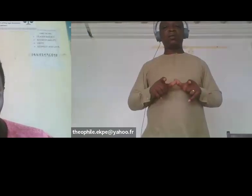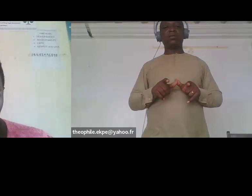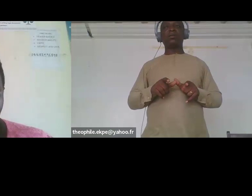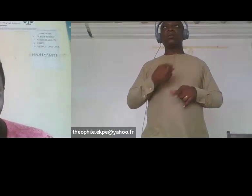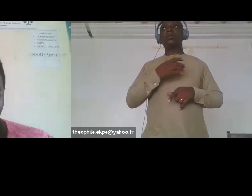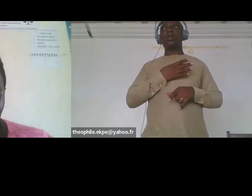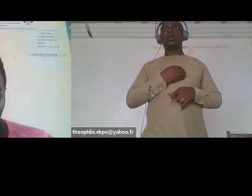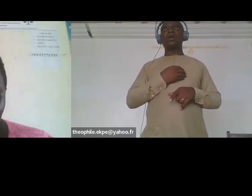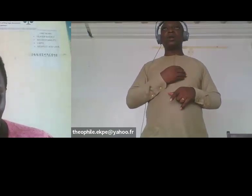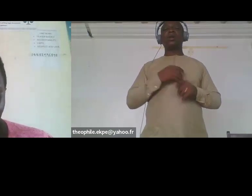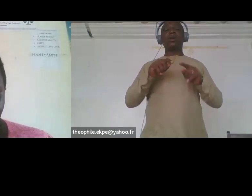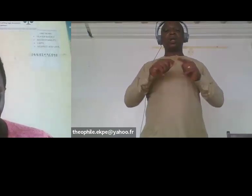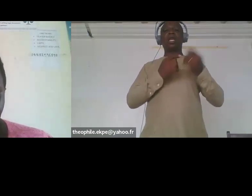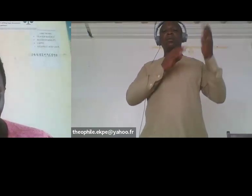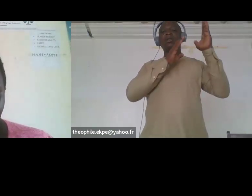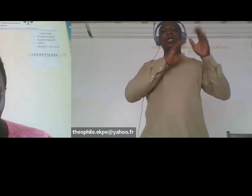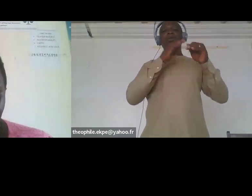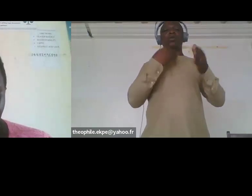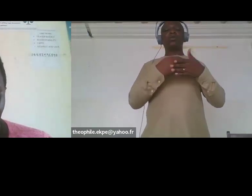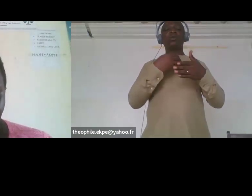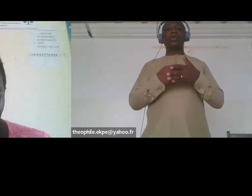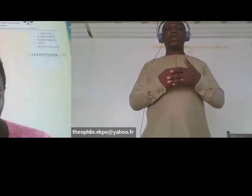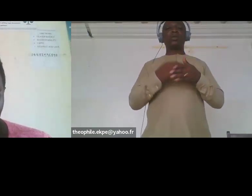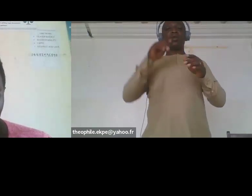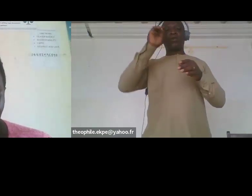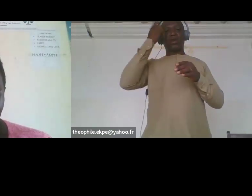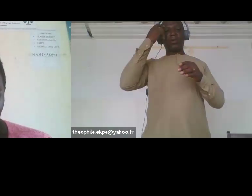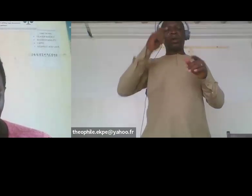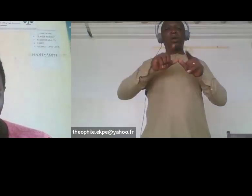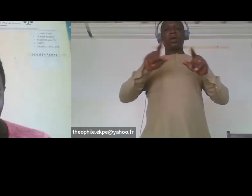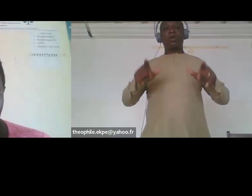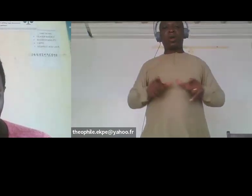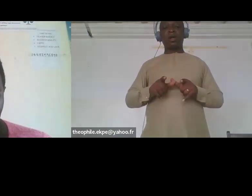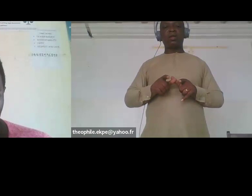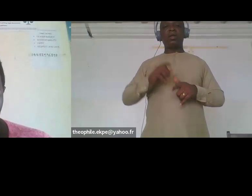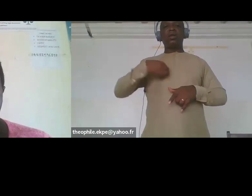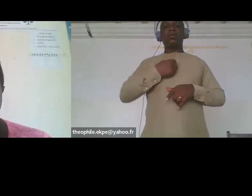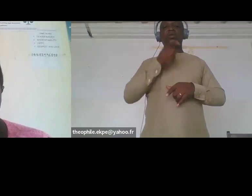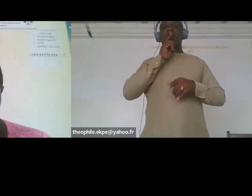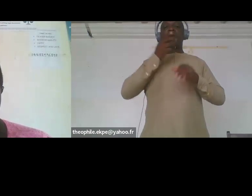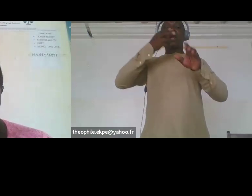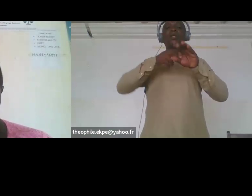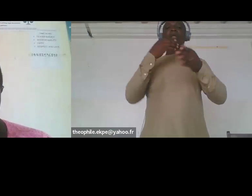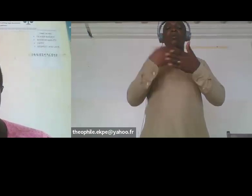We have been involved in inclusive budgeting since 2019 with the support of